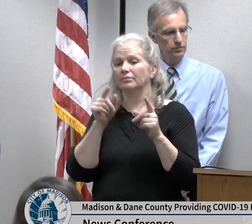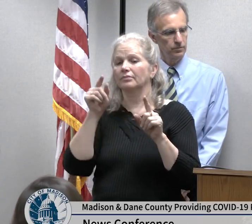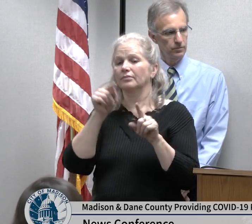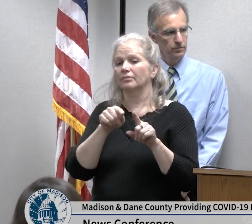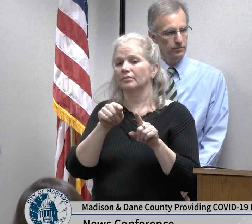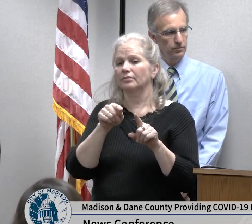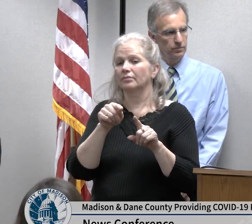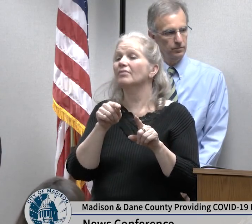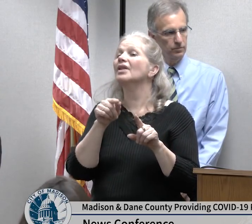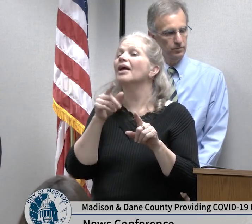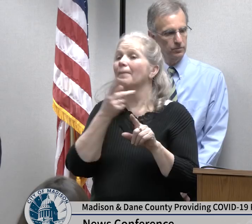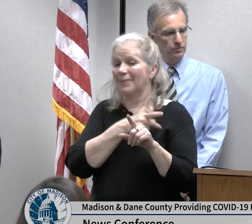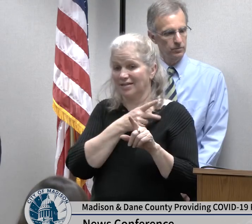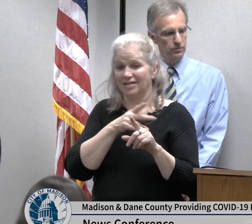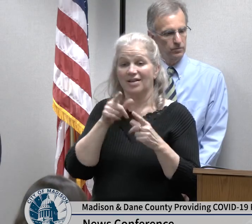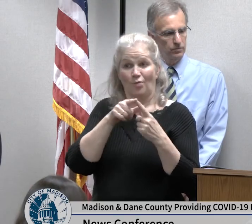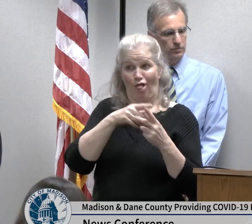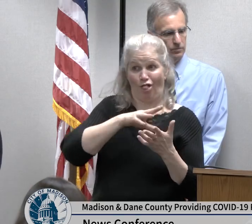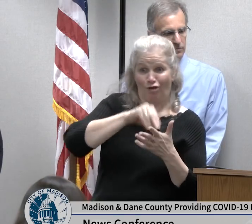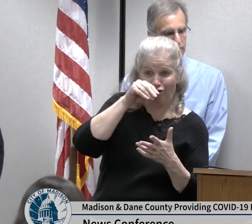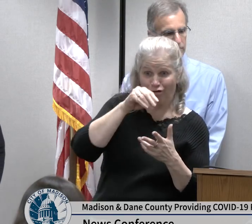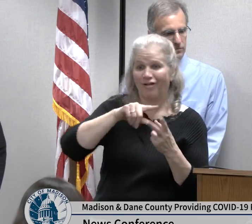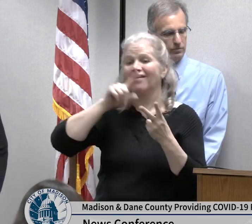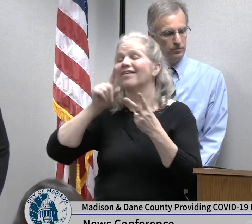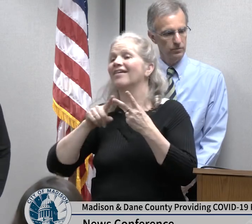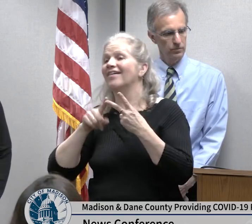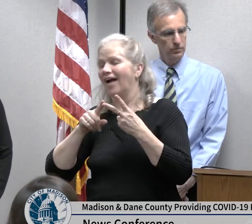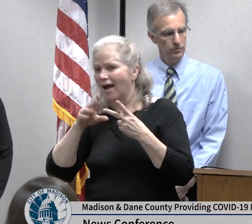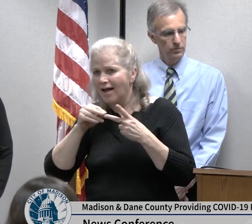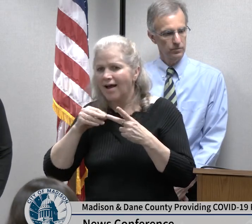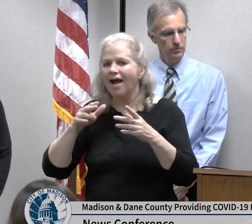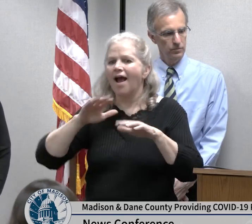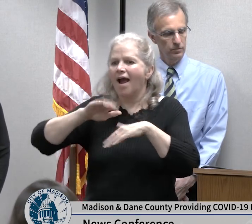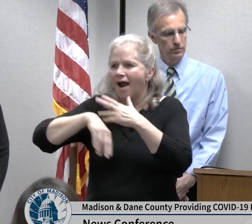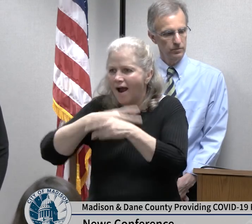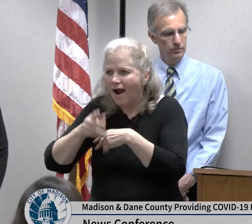their staff are safe they're using the right equipment they're minimizing risk